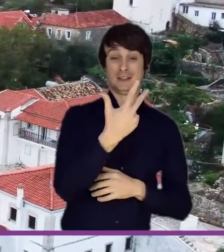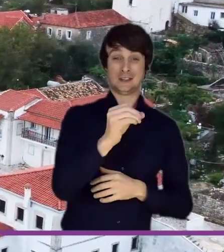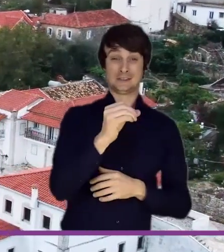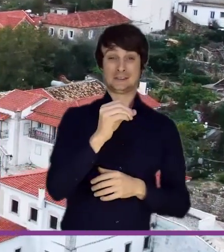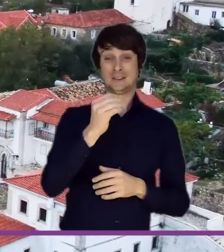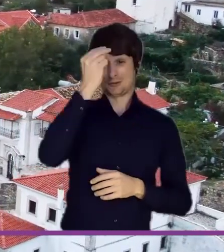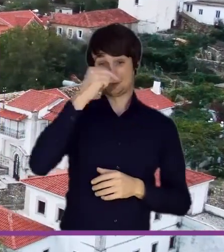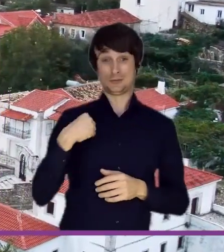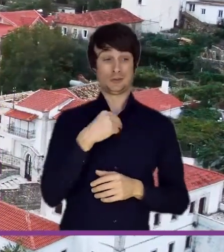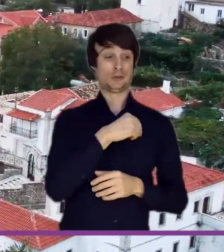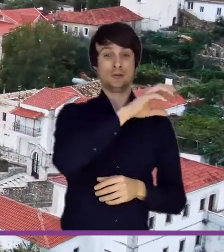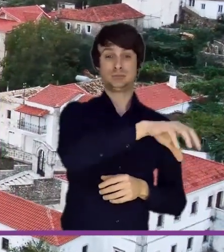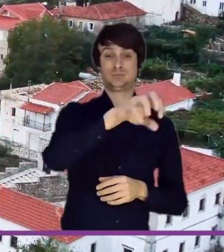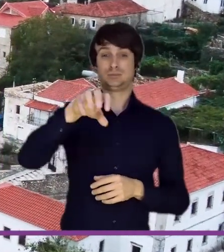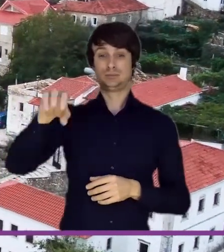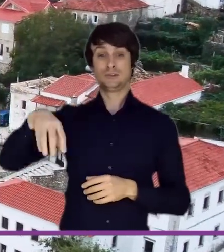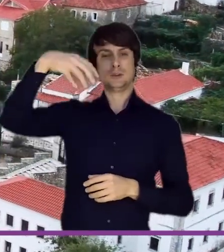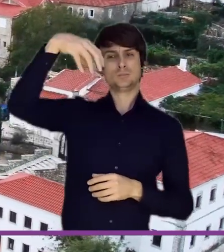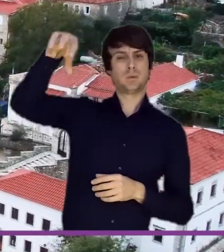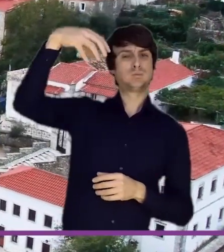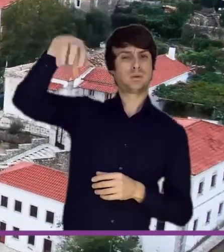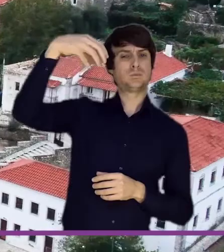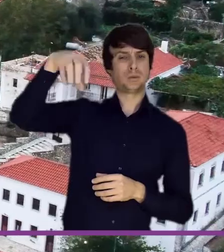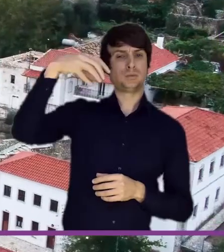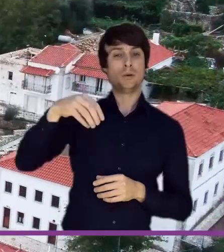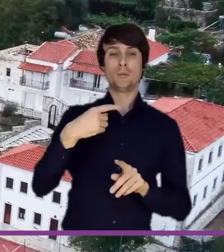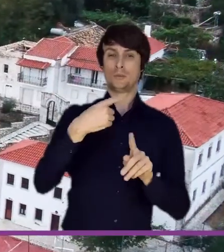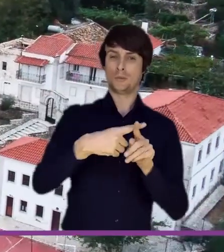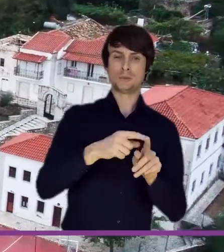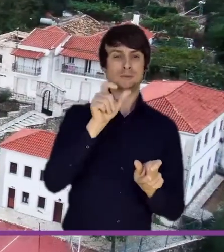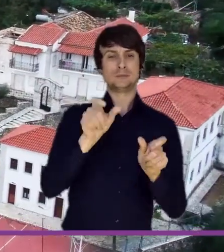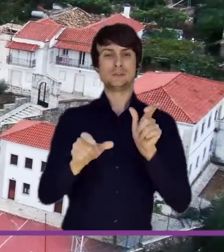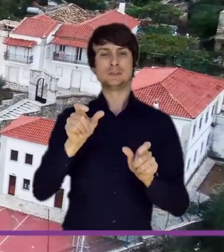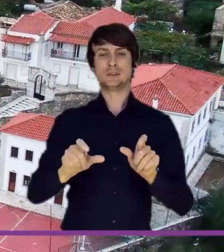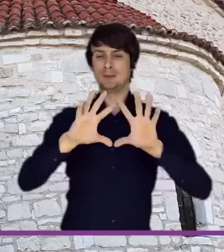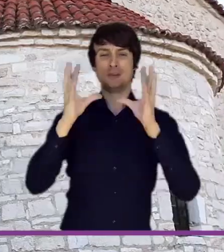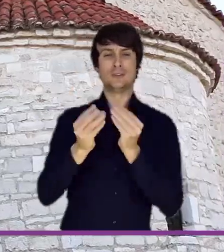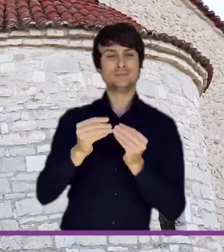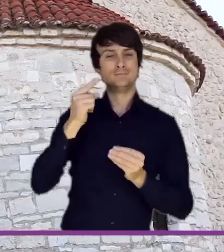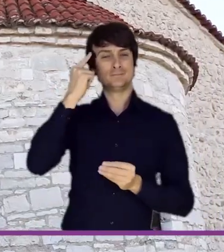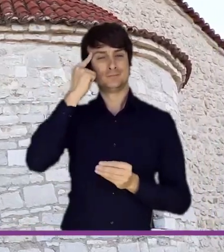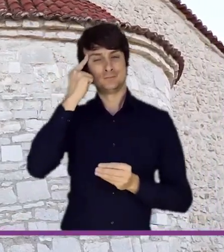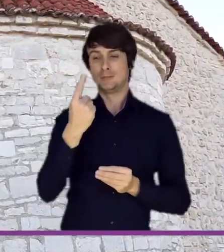them, he encouraged the locals to build a church for all the saints and persuaded them